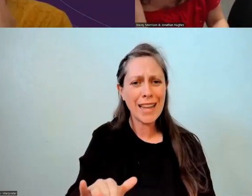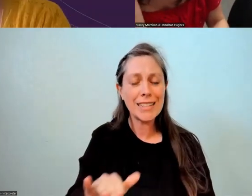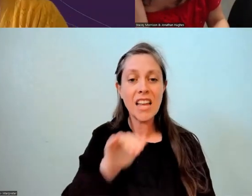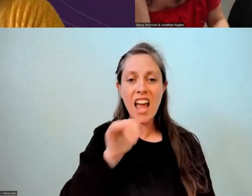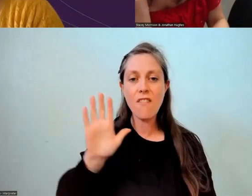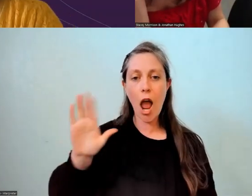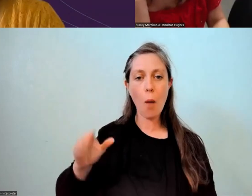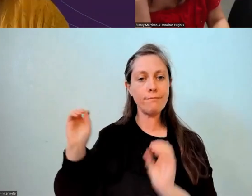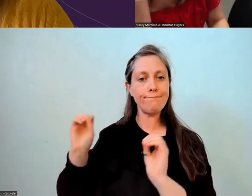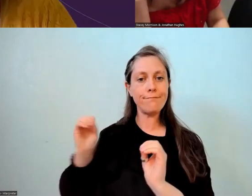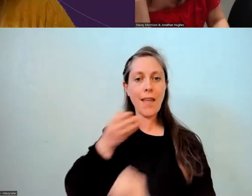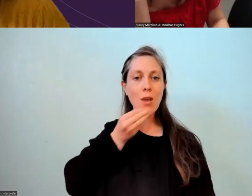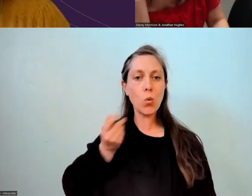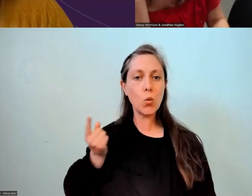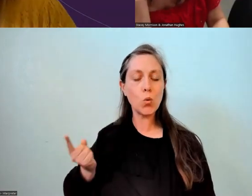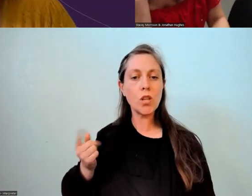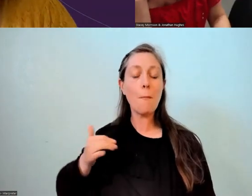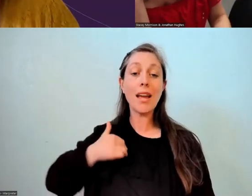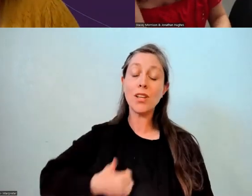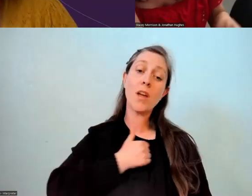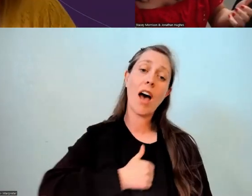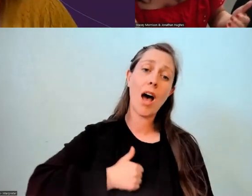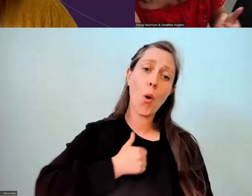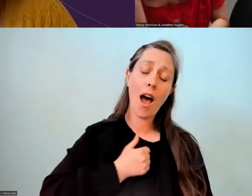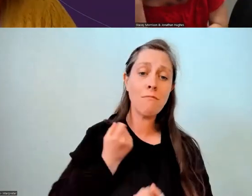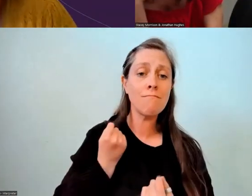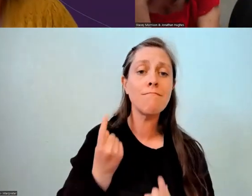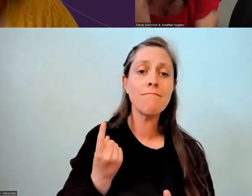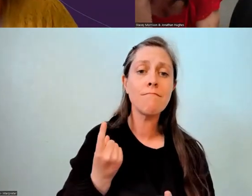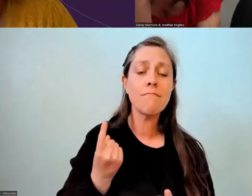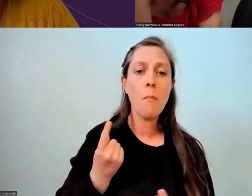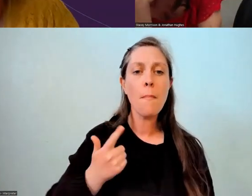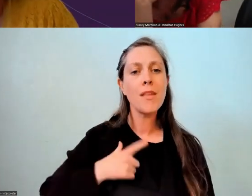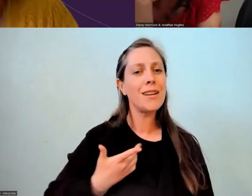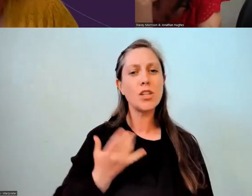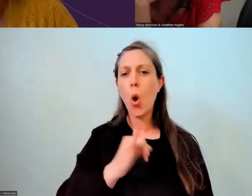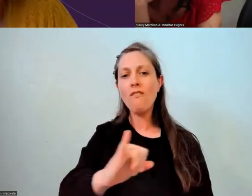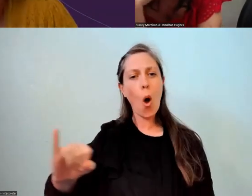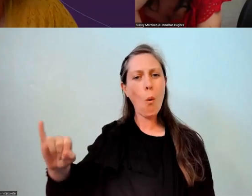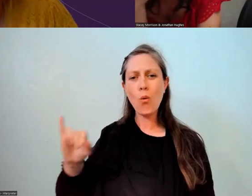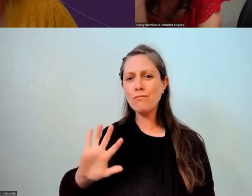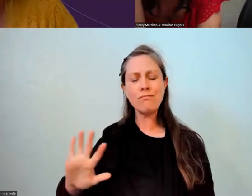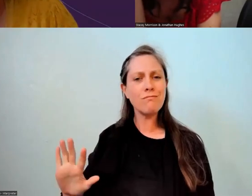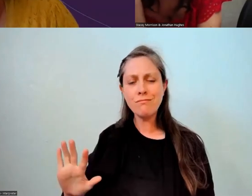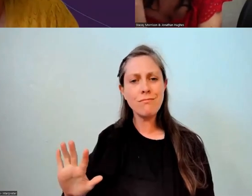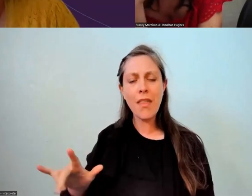But it's just, as I say, you gotta have aroha about it, because it's not their fault that they're in that situation.